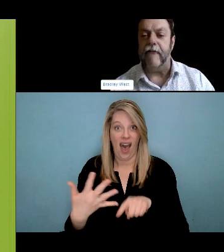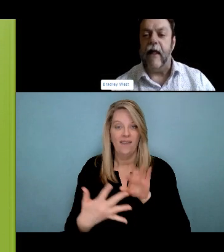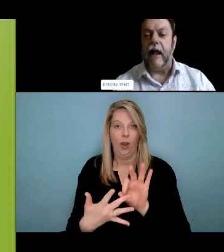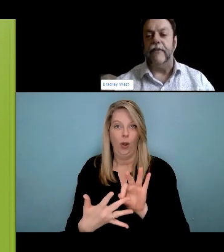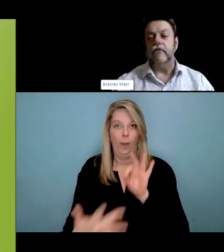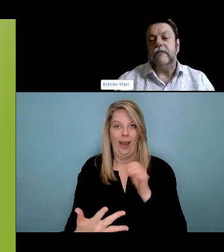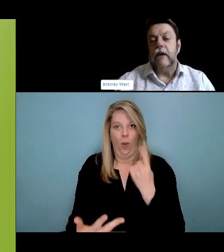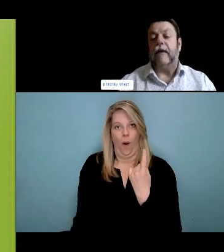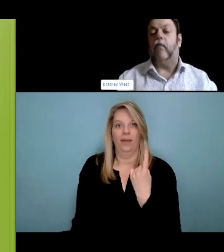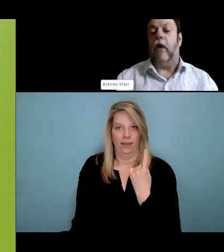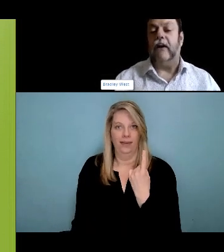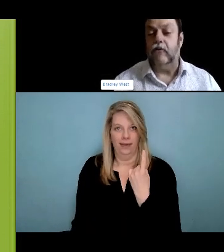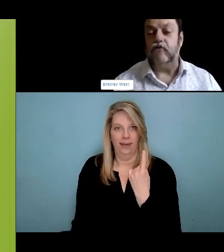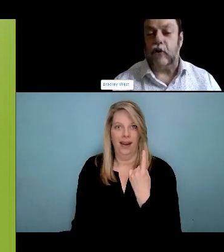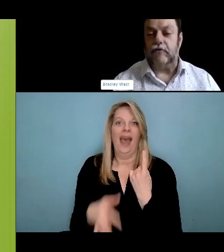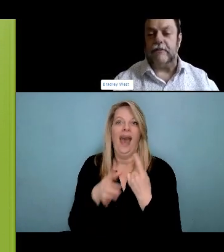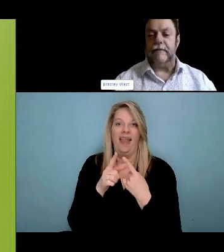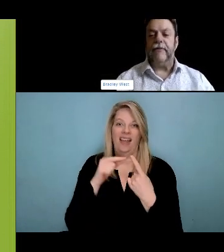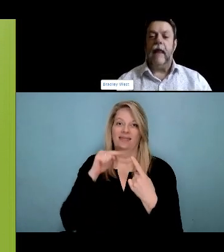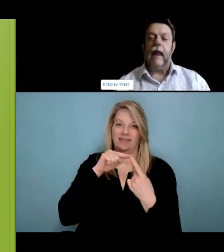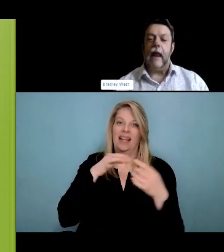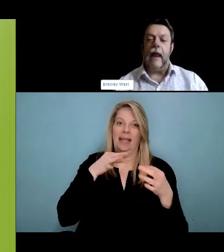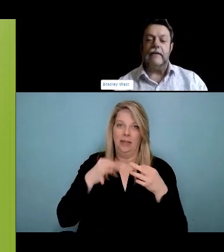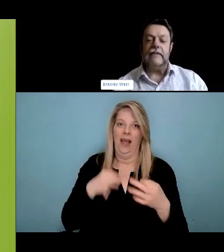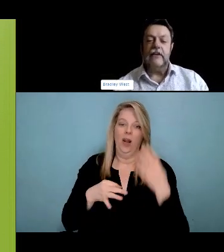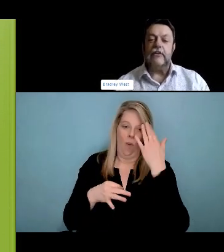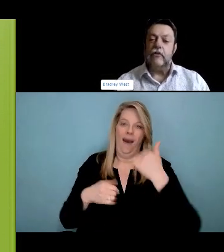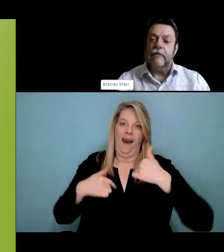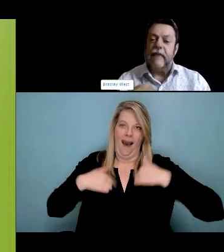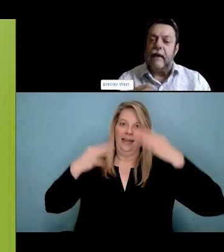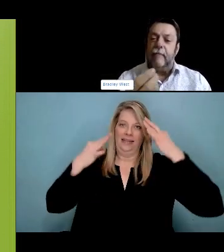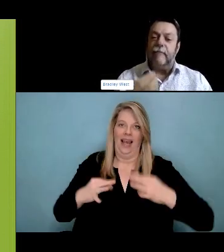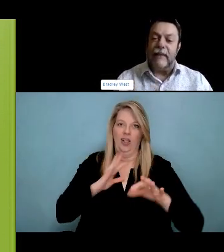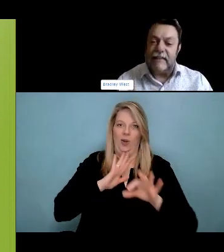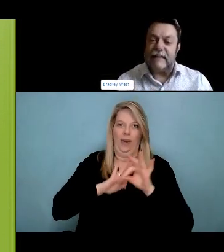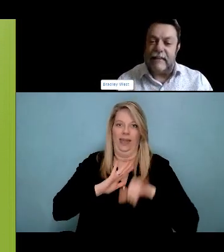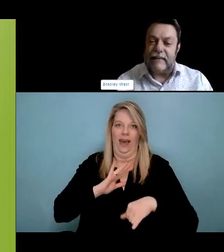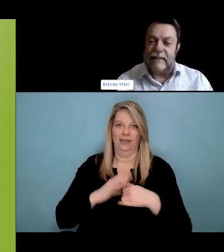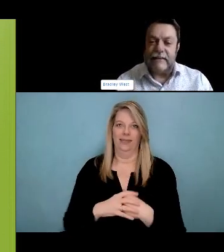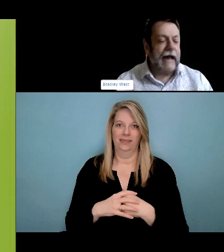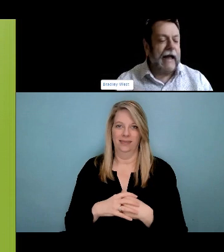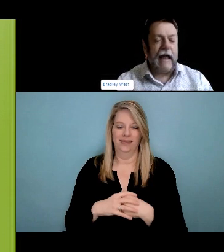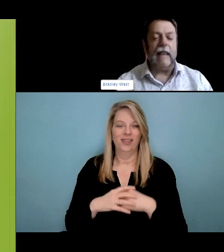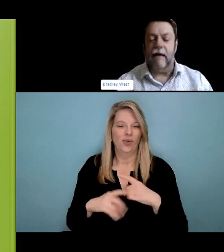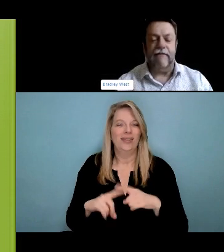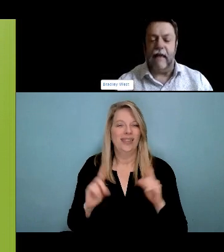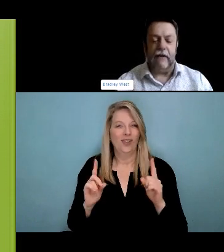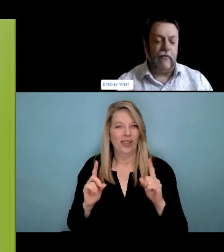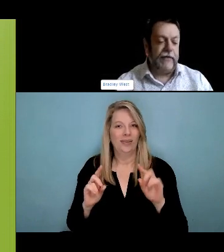there is a need for city consumption services and we want to recognize that most people